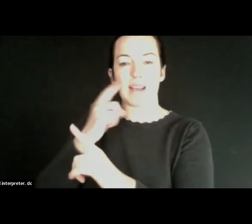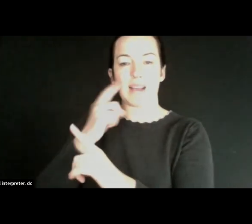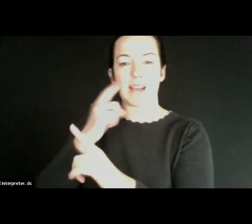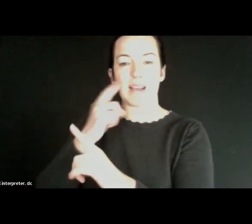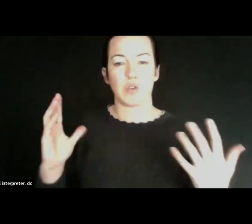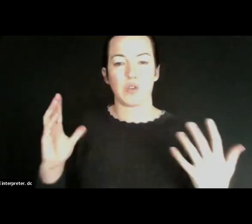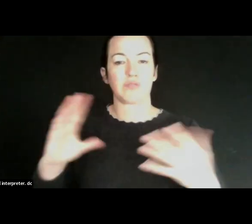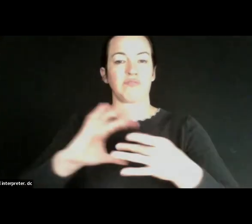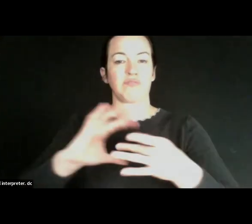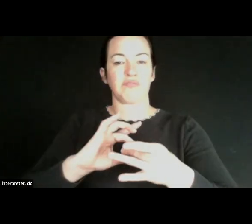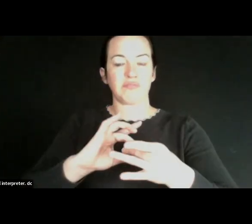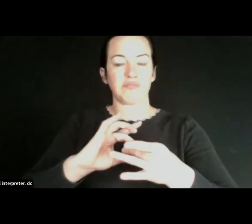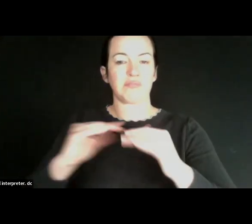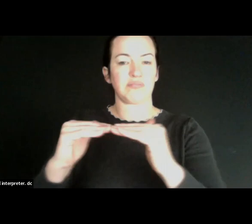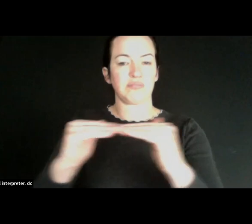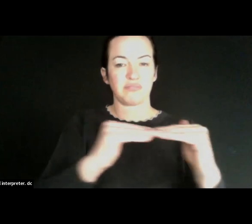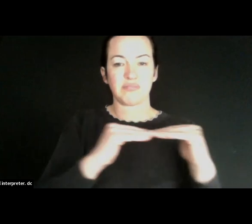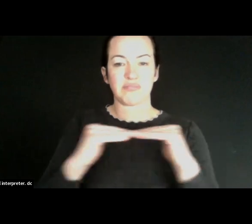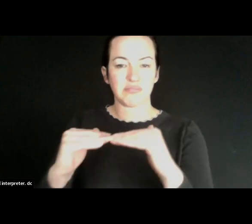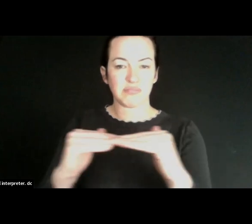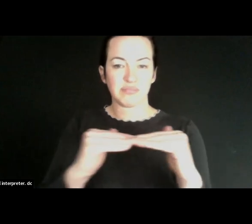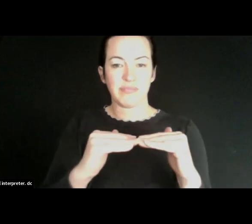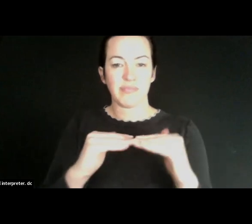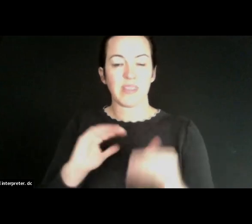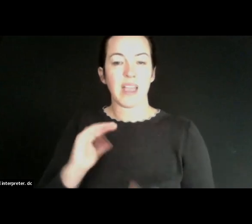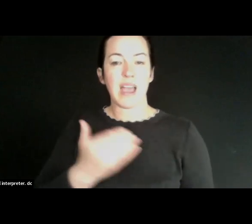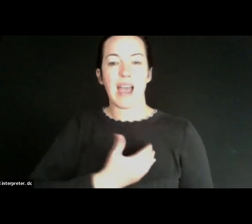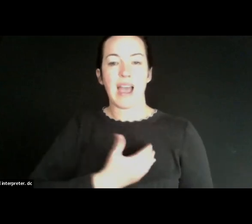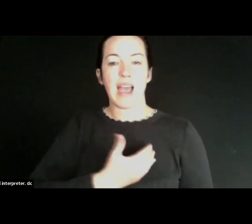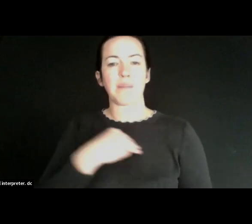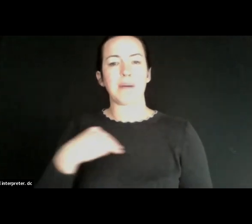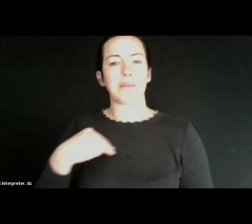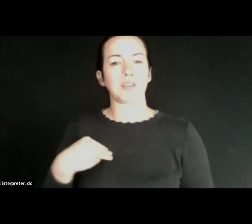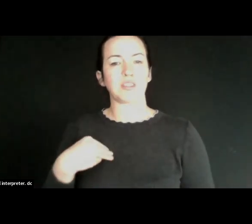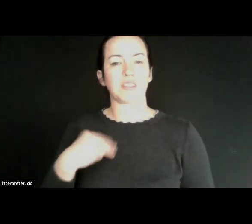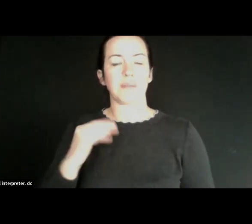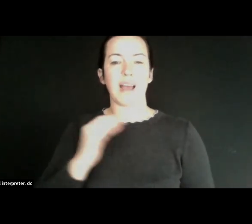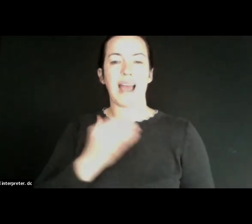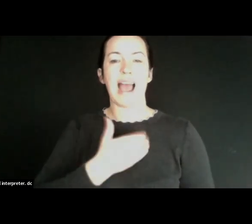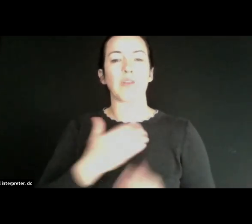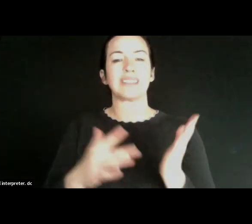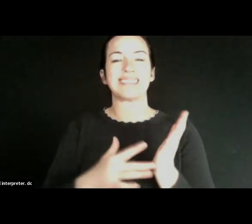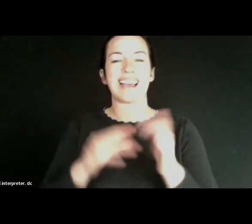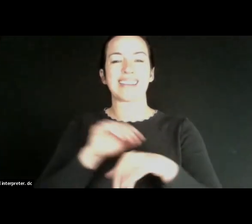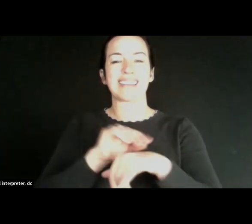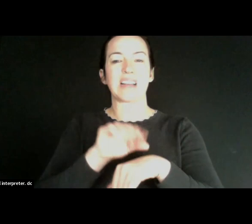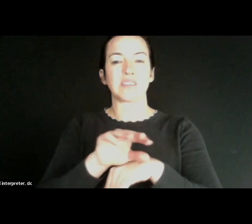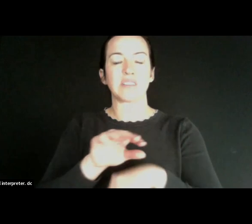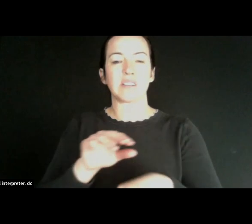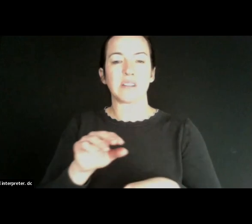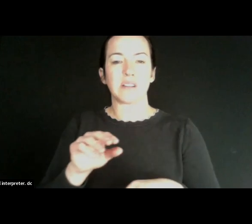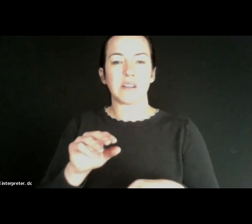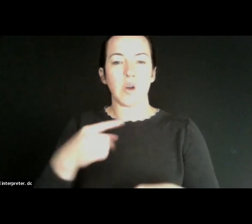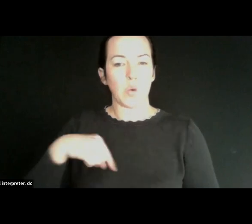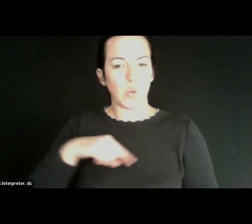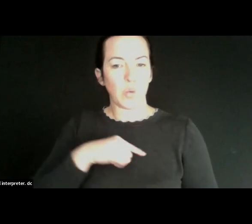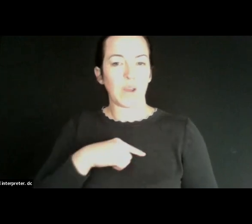side. So our membership and I would just say the tech council is more. and we bring together these